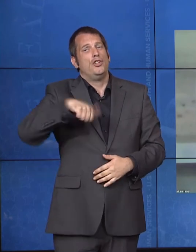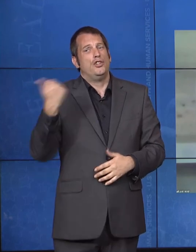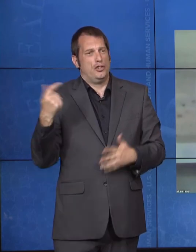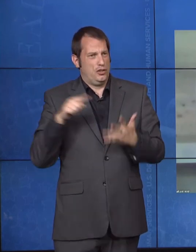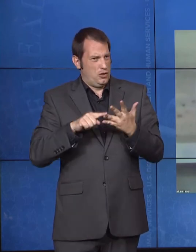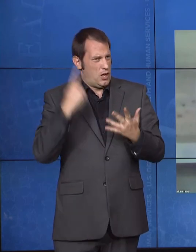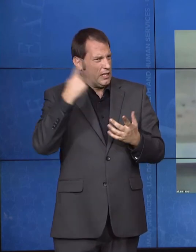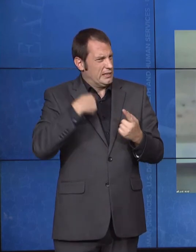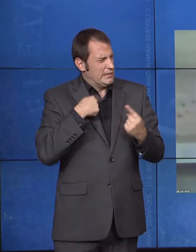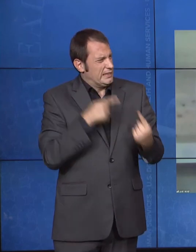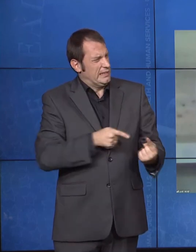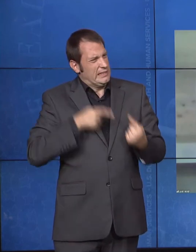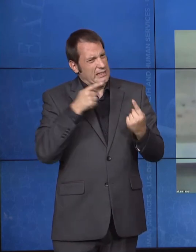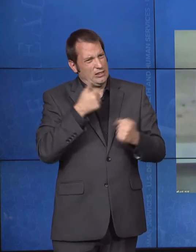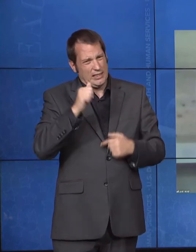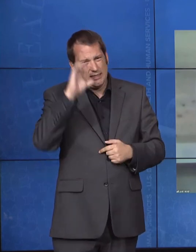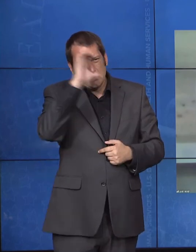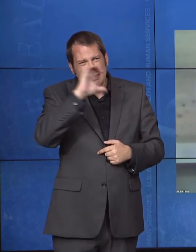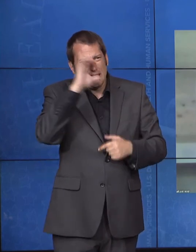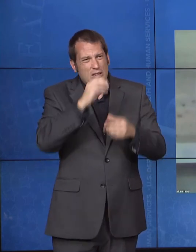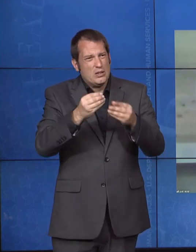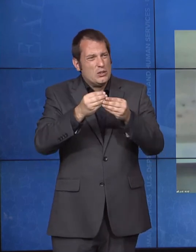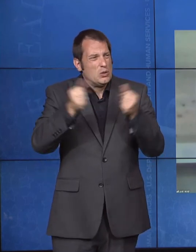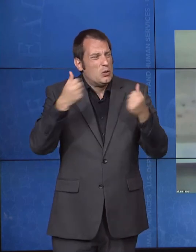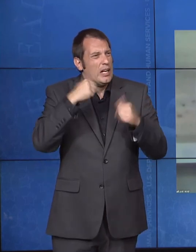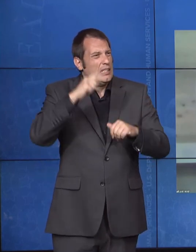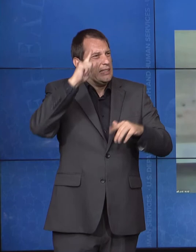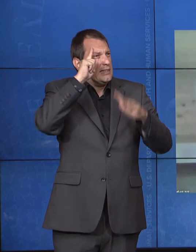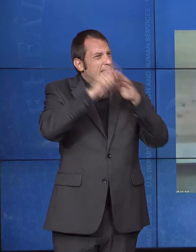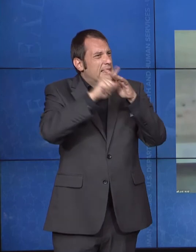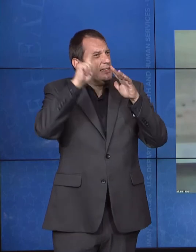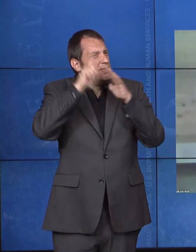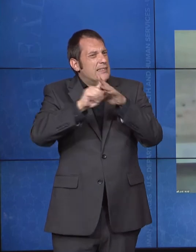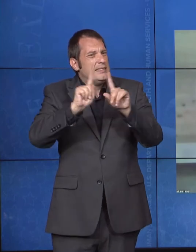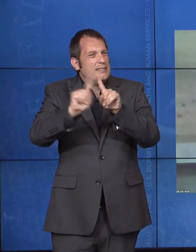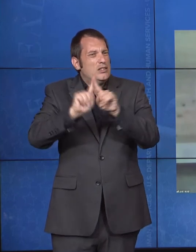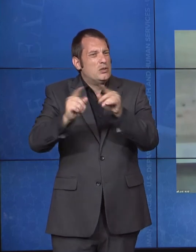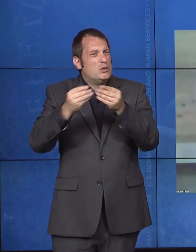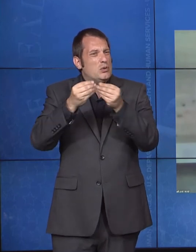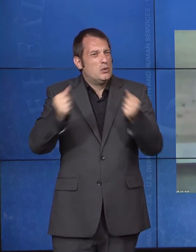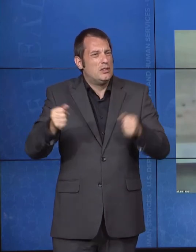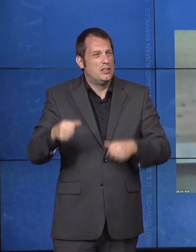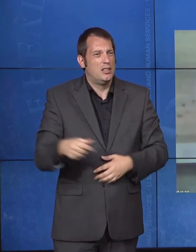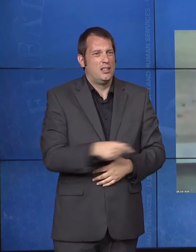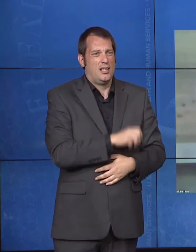is with Head Start. Again, with our early intervention and children with disabilities